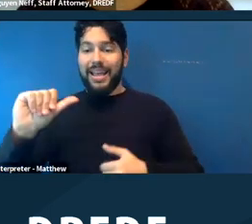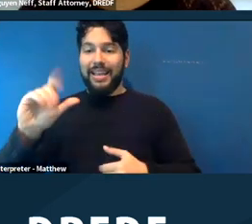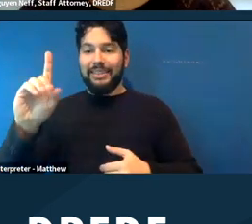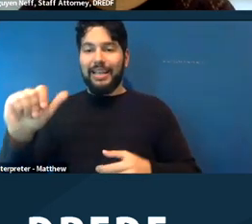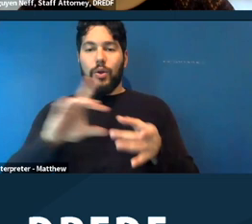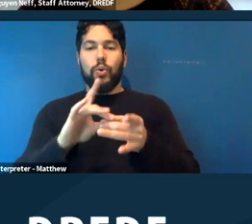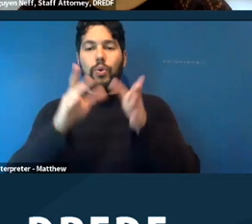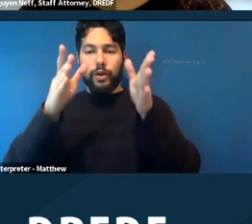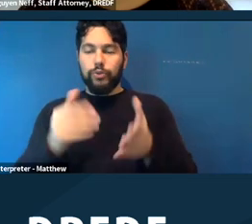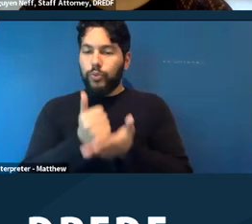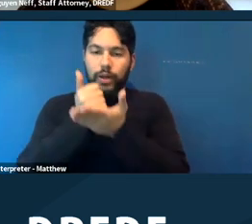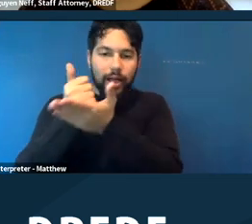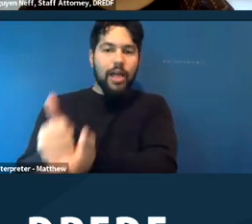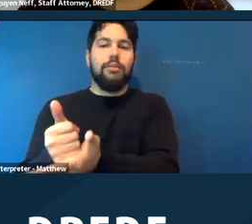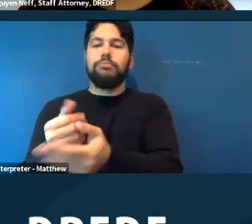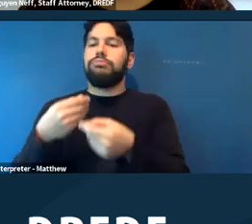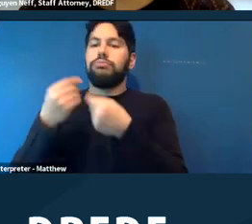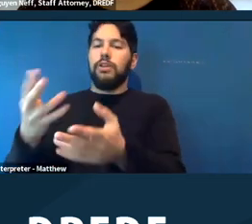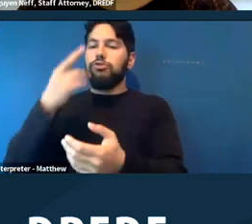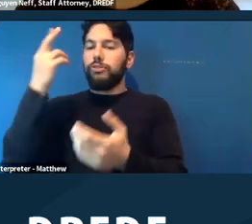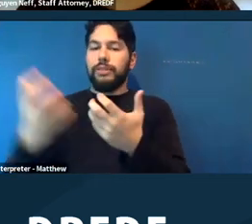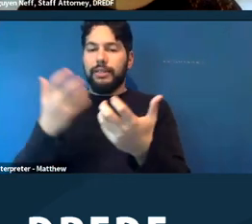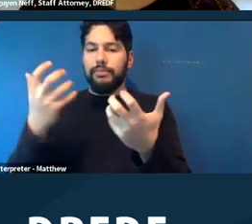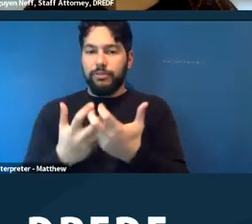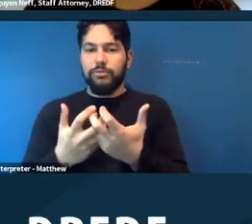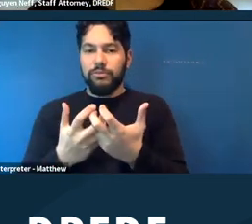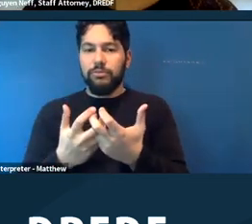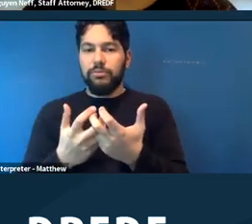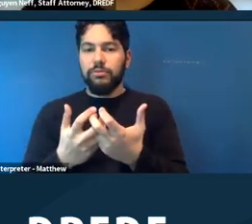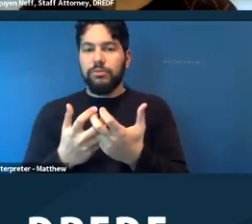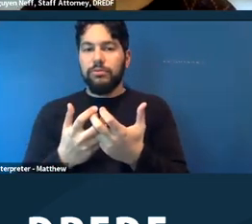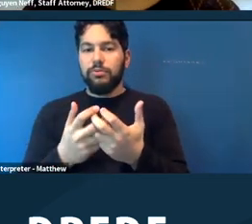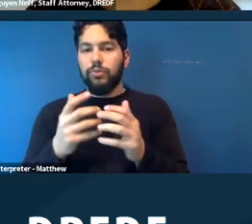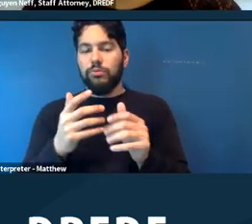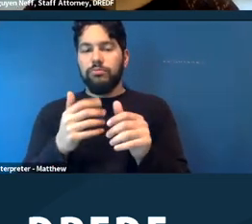reasonable accommodations and other ADA issues. But they might not necessarily be easy to find,